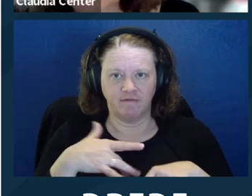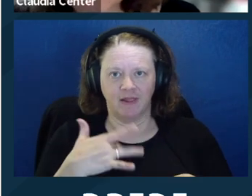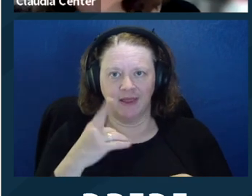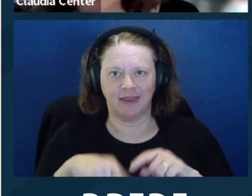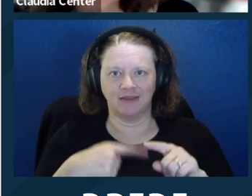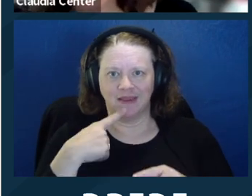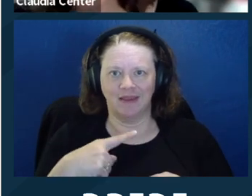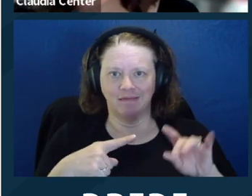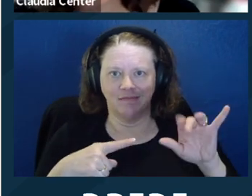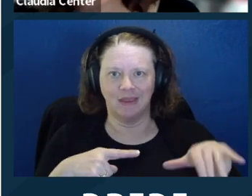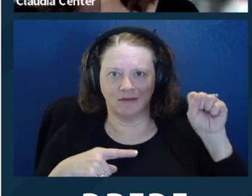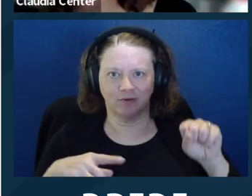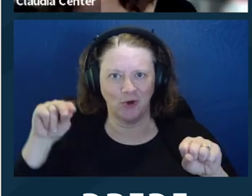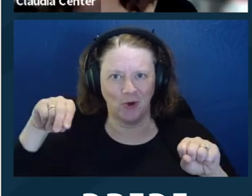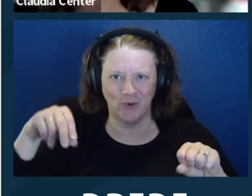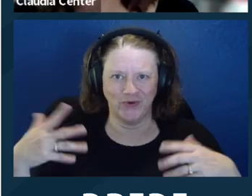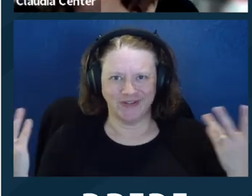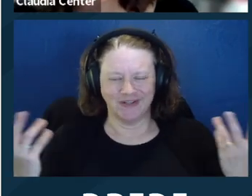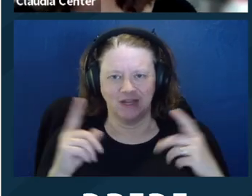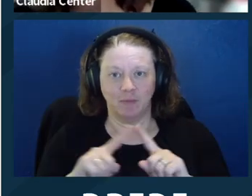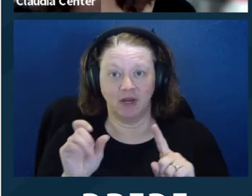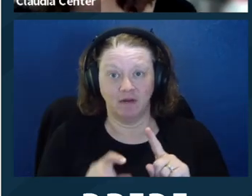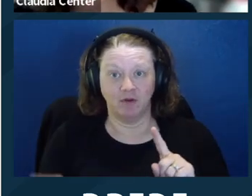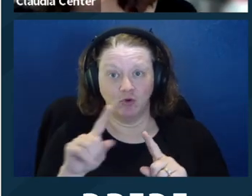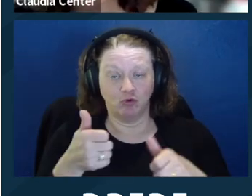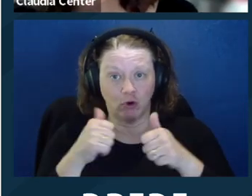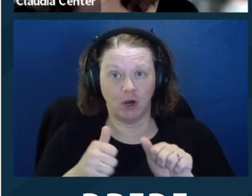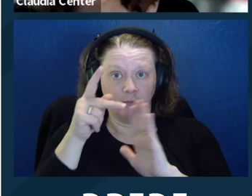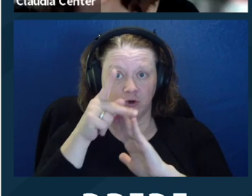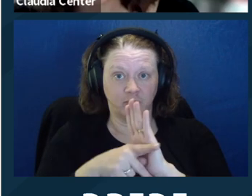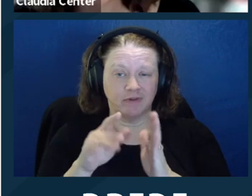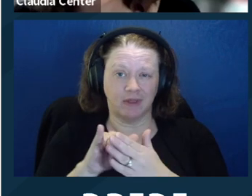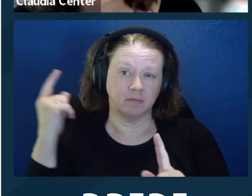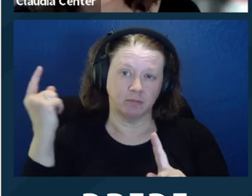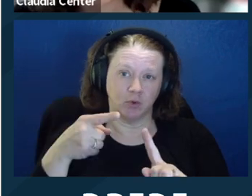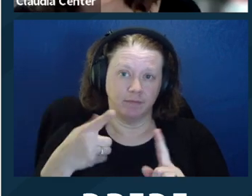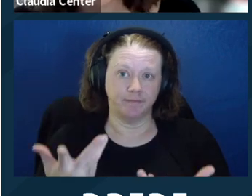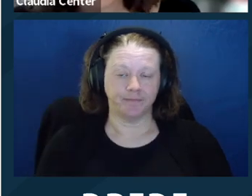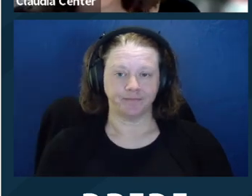There may be some examples in the middle where I feel like I can't give a blanket yes or